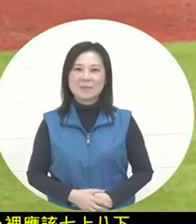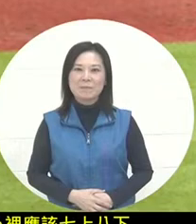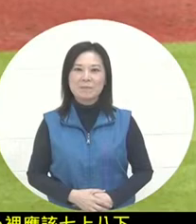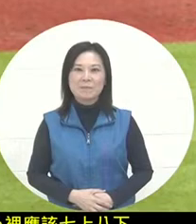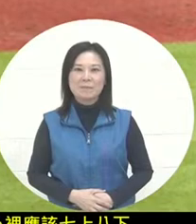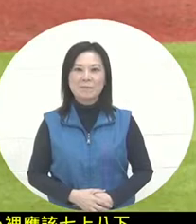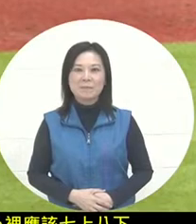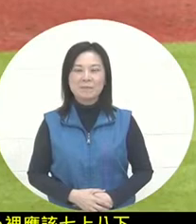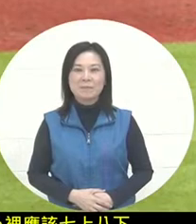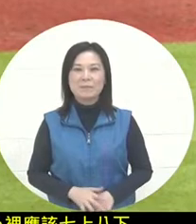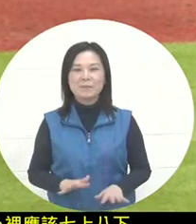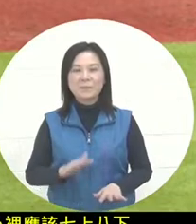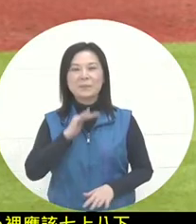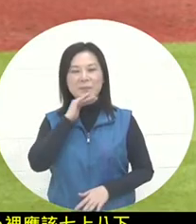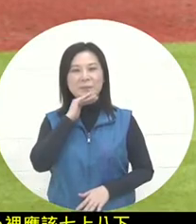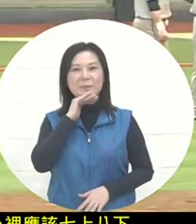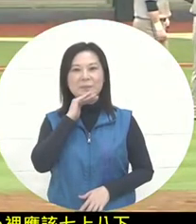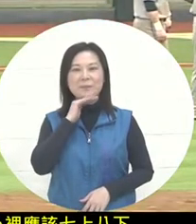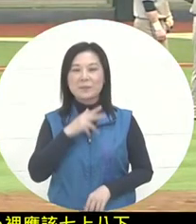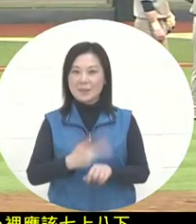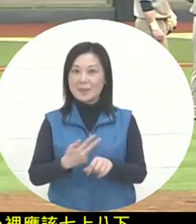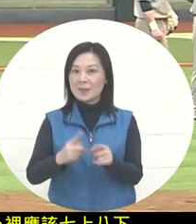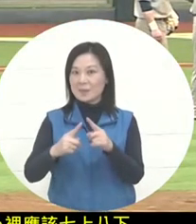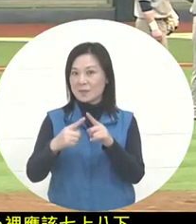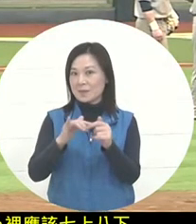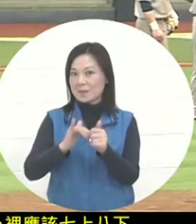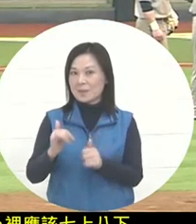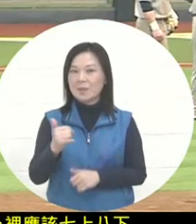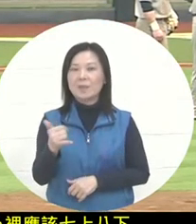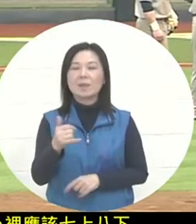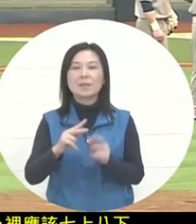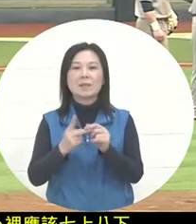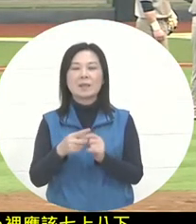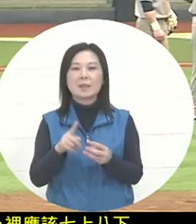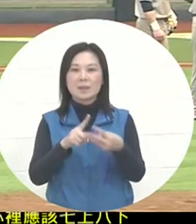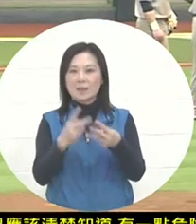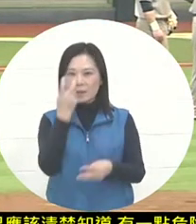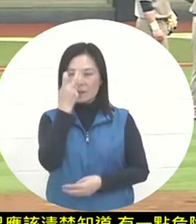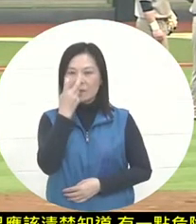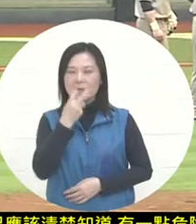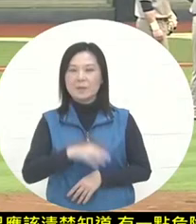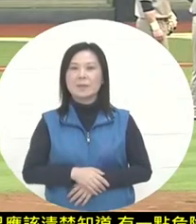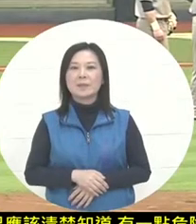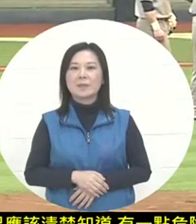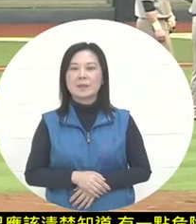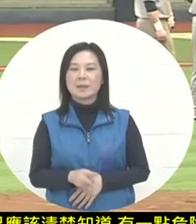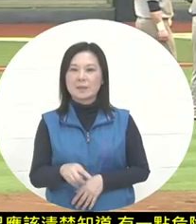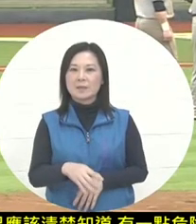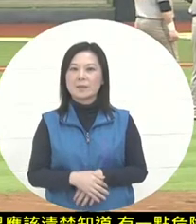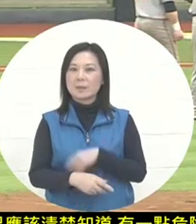So now he is waiting for the on-site technical staff and the chief judge to come up with the reward for the final result.